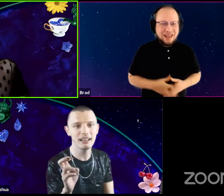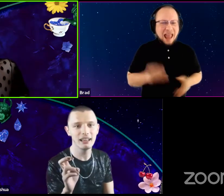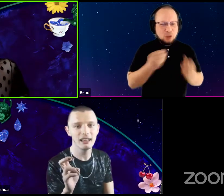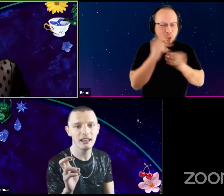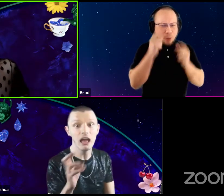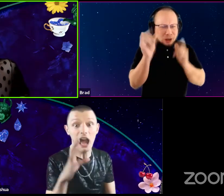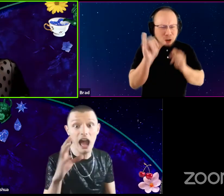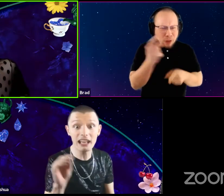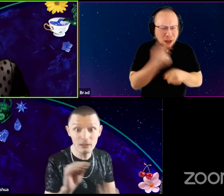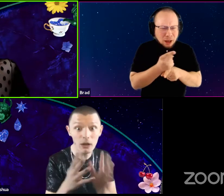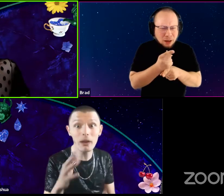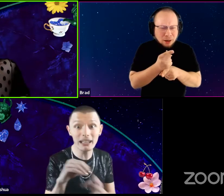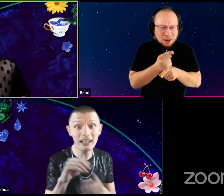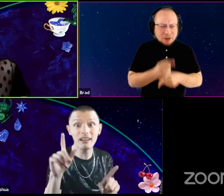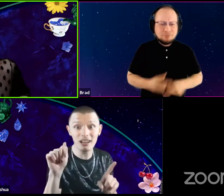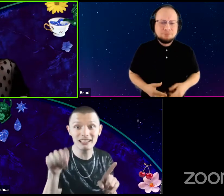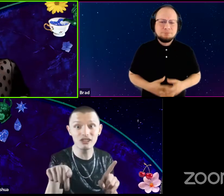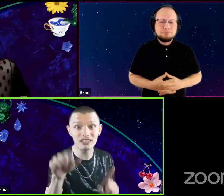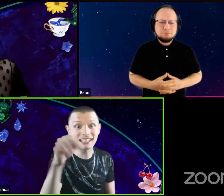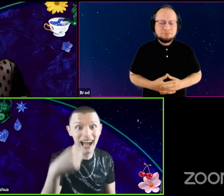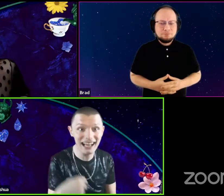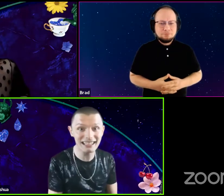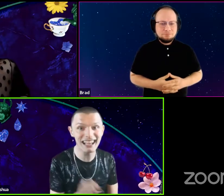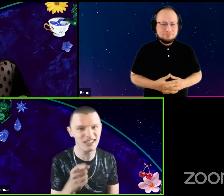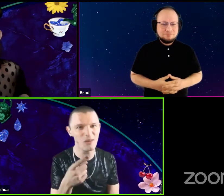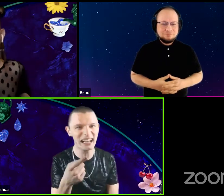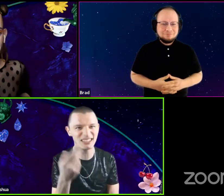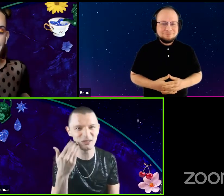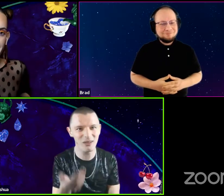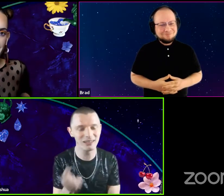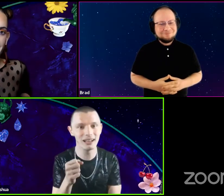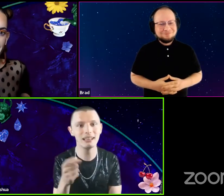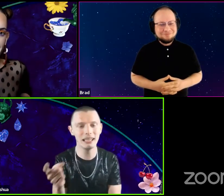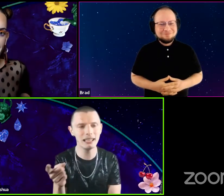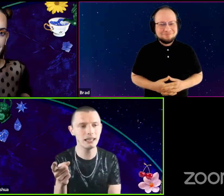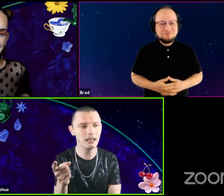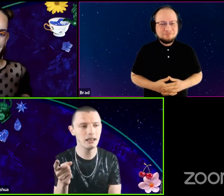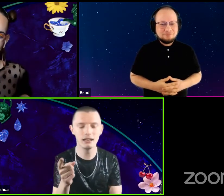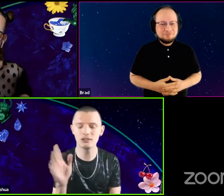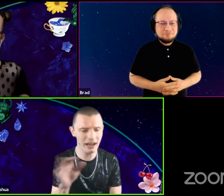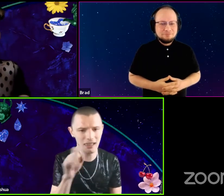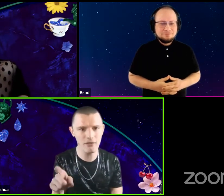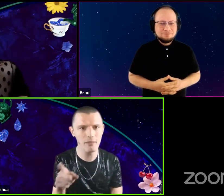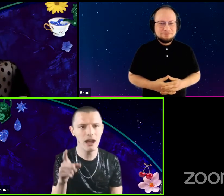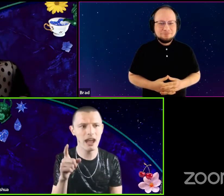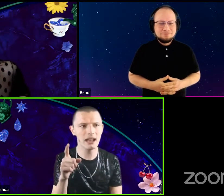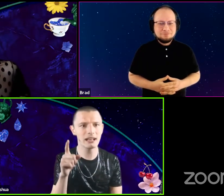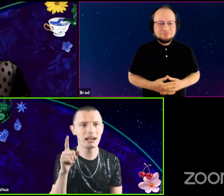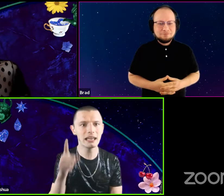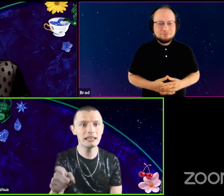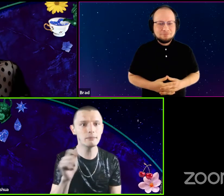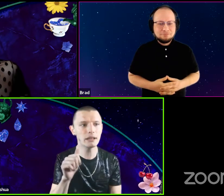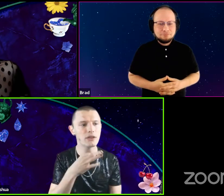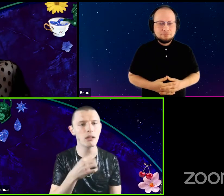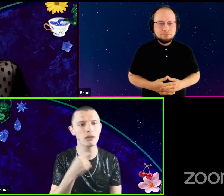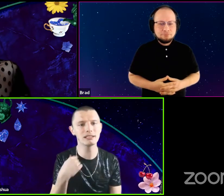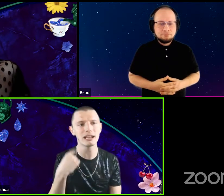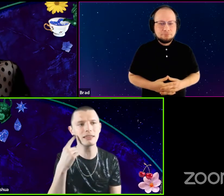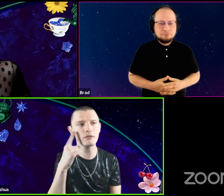And Spring Awakening in Los Angeles. Yes, yes, oh my go you know. Yeah. Yeah. He was great. I love him. And he like's Friar Lawrence and I think for me,